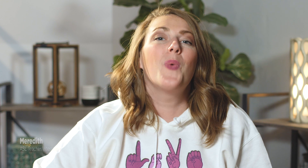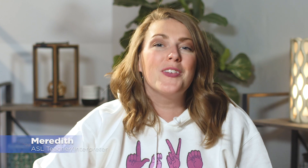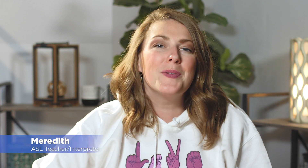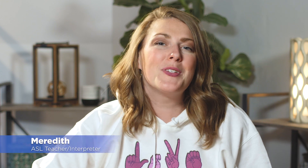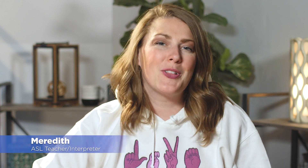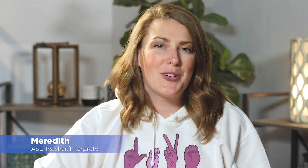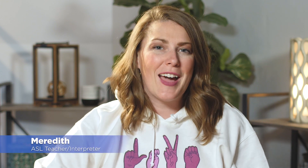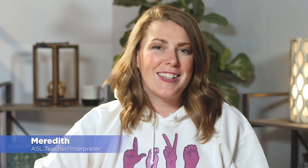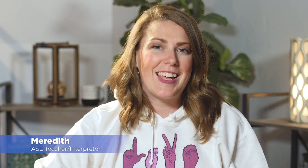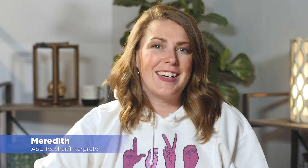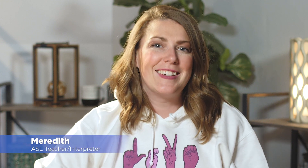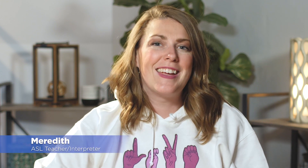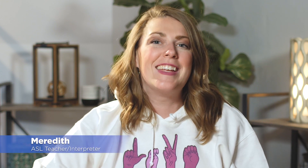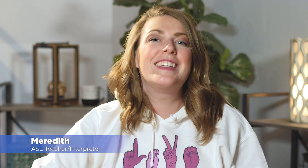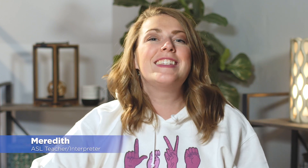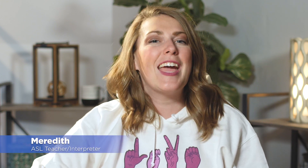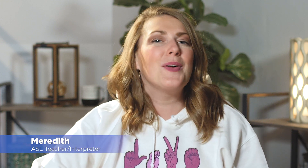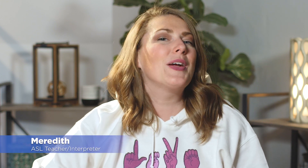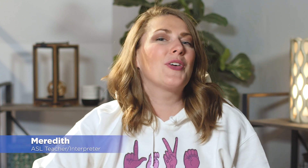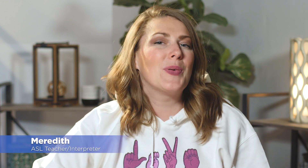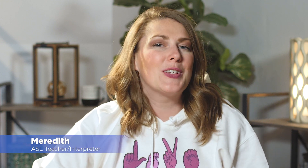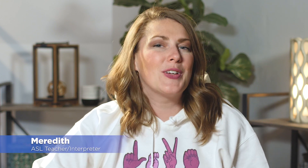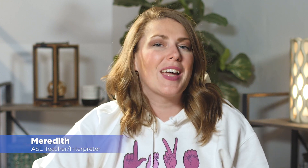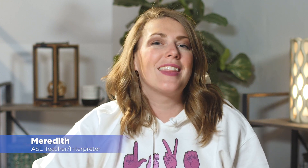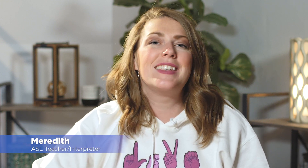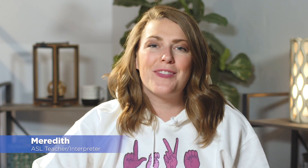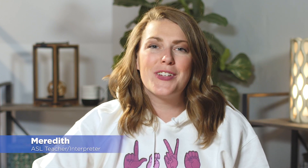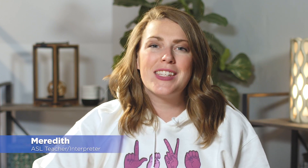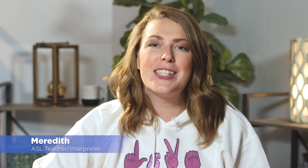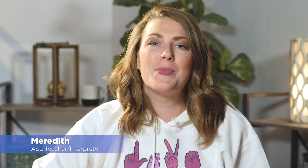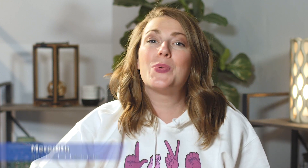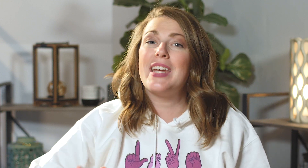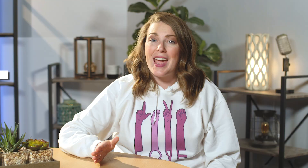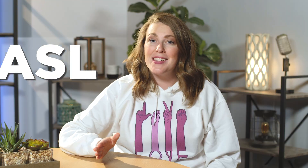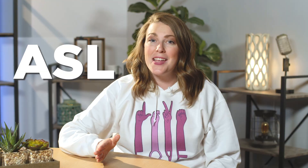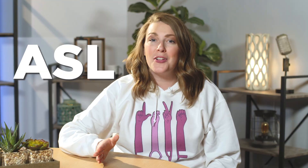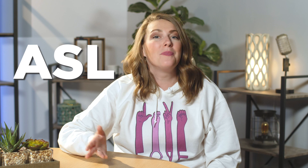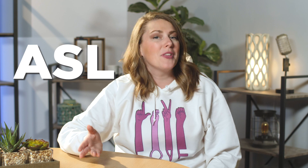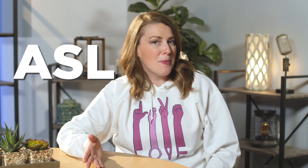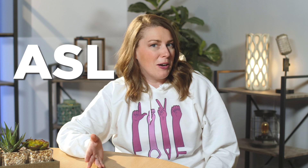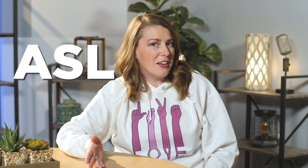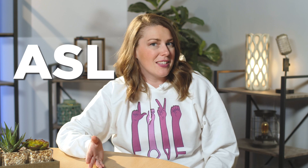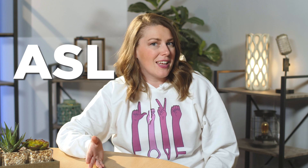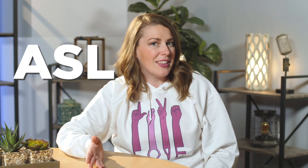welcome to learn how to sign today we are going to look at the differences between asl american sign